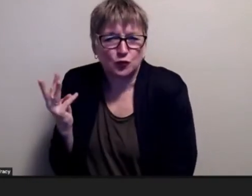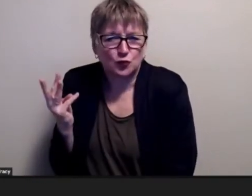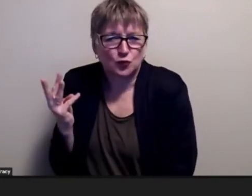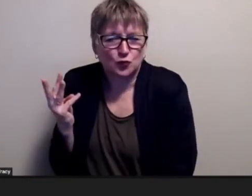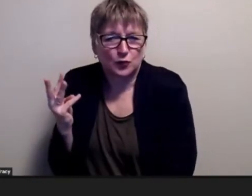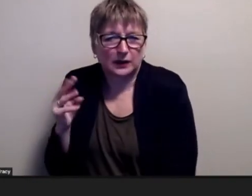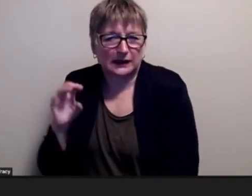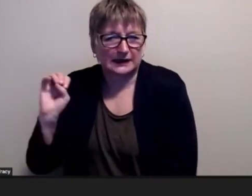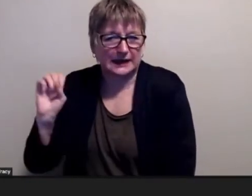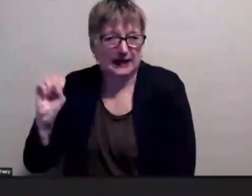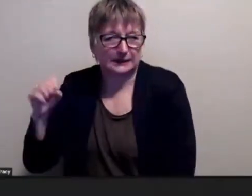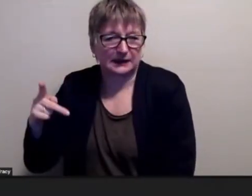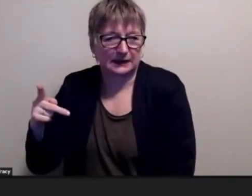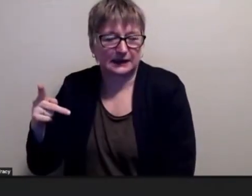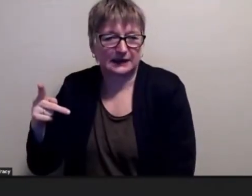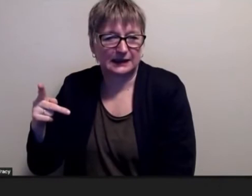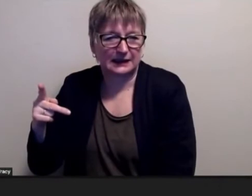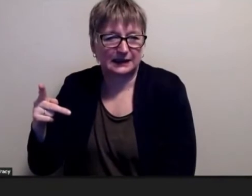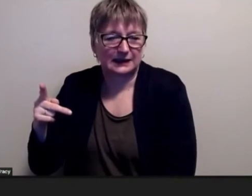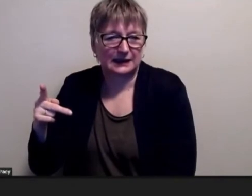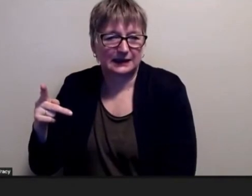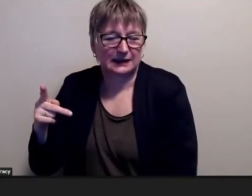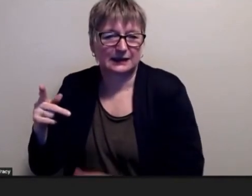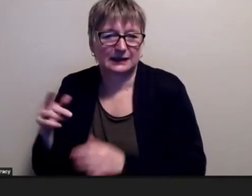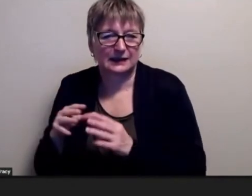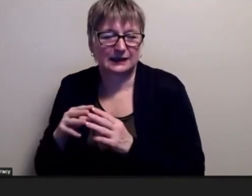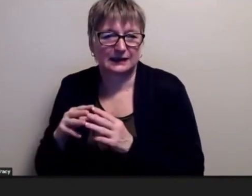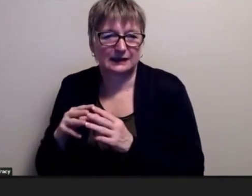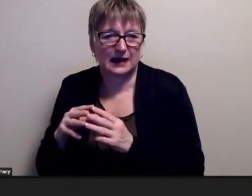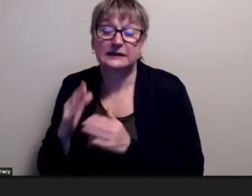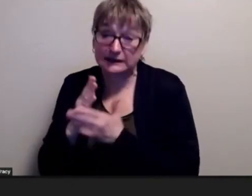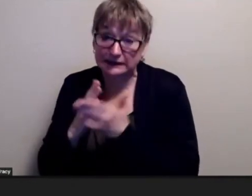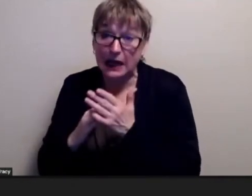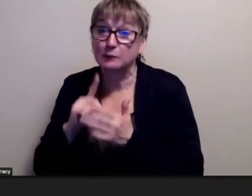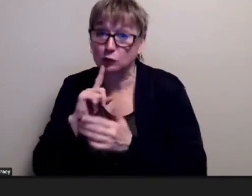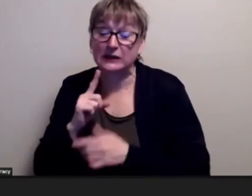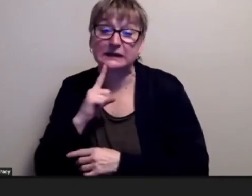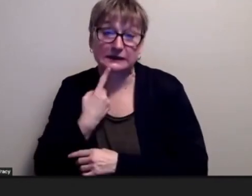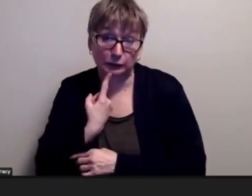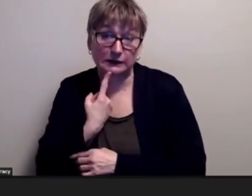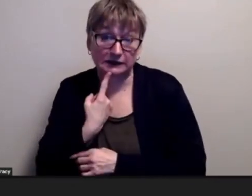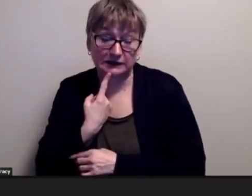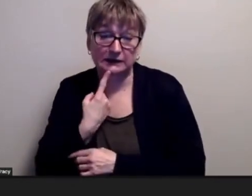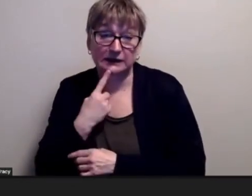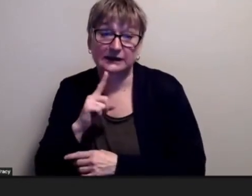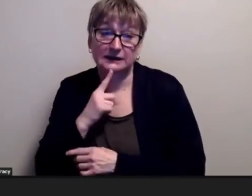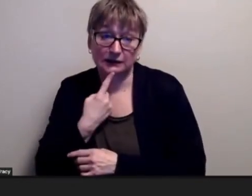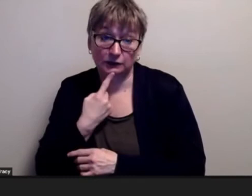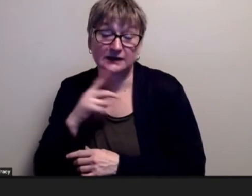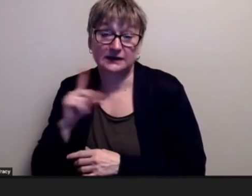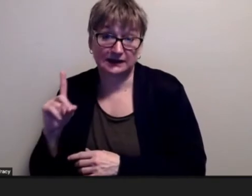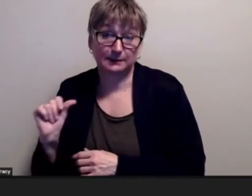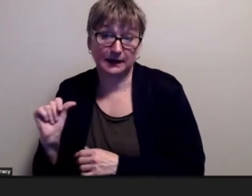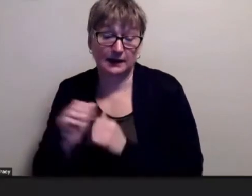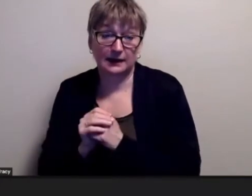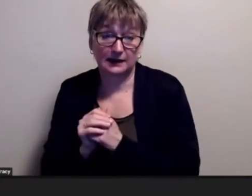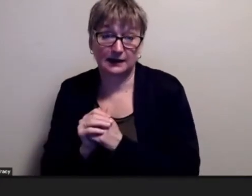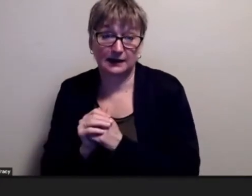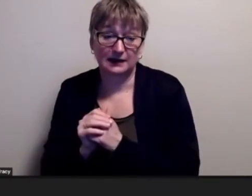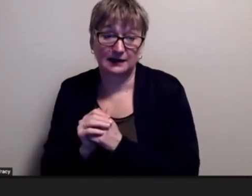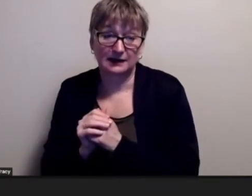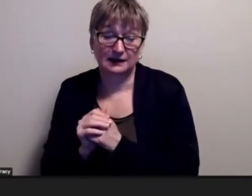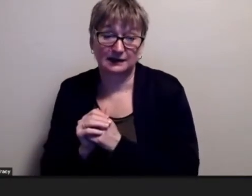and they were really seriously education right and they were not really able to connect